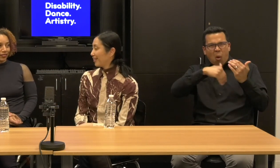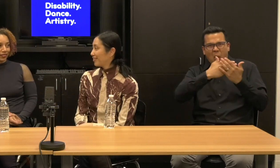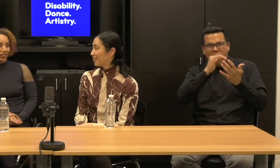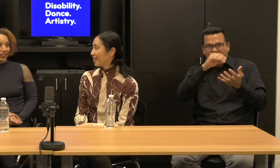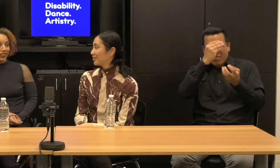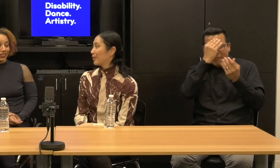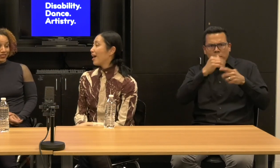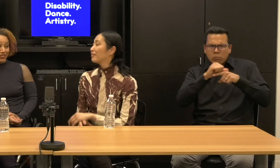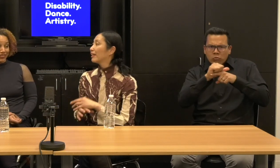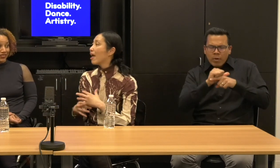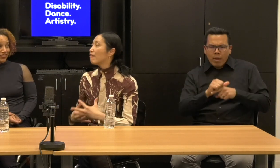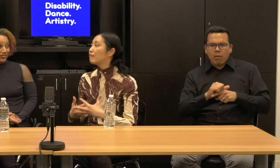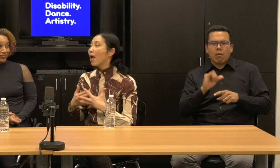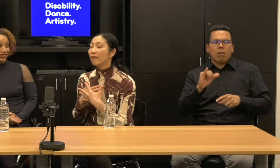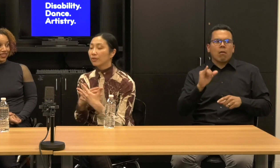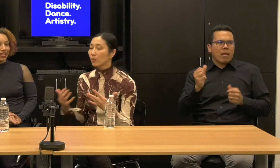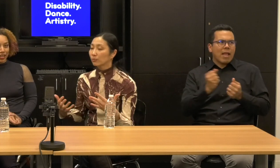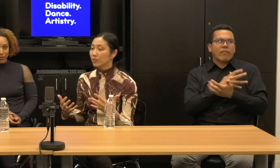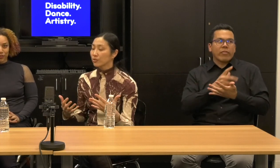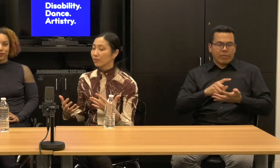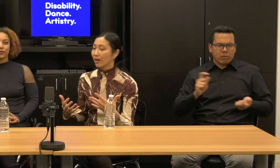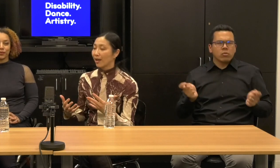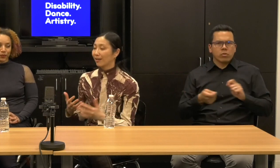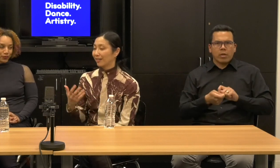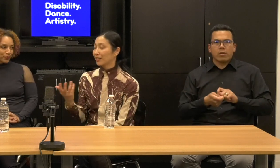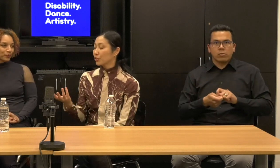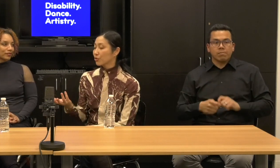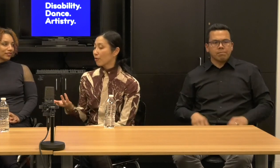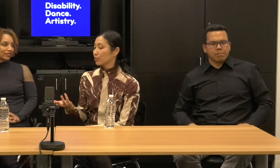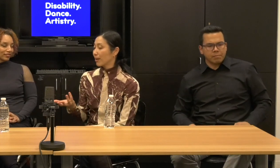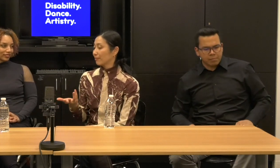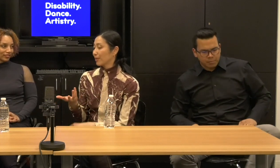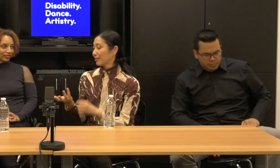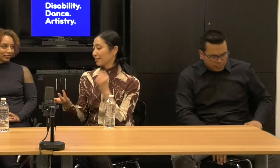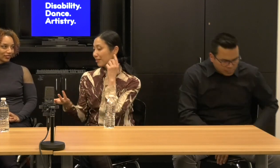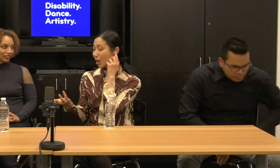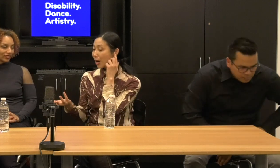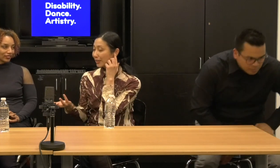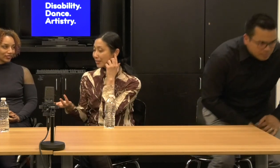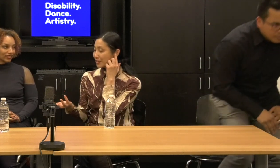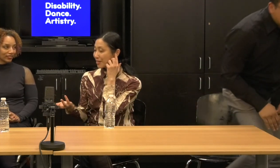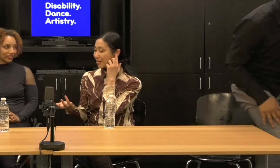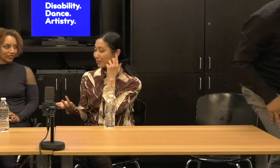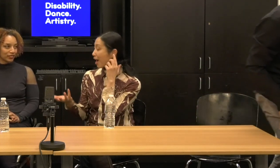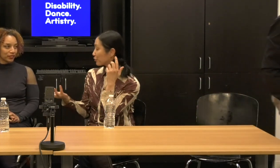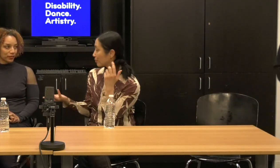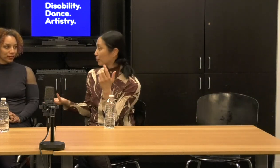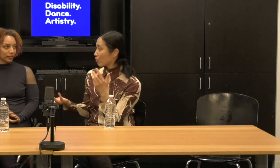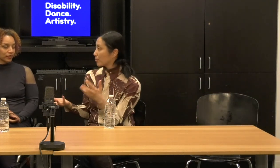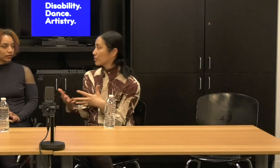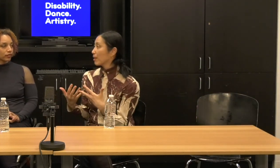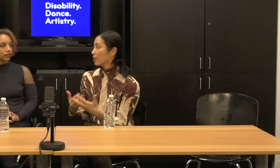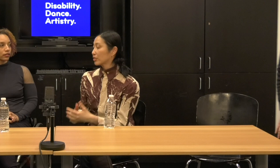Anyway, I think everyone was, and I just talked to my colleagues after the performance about